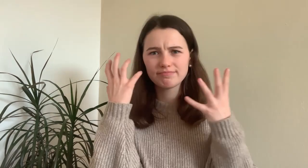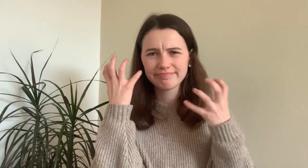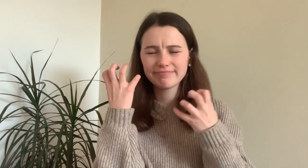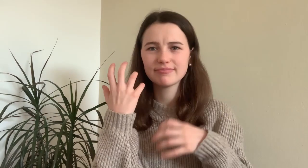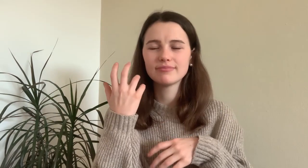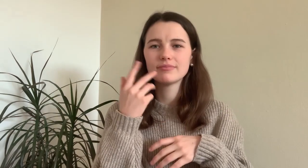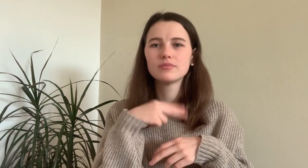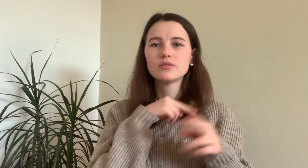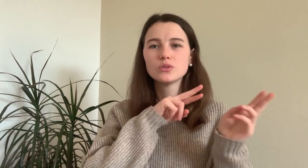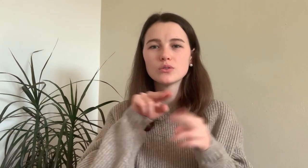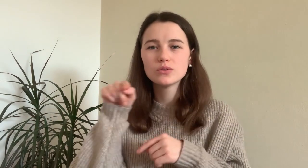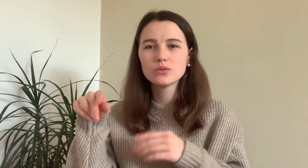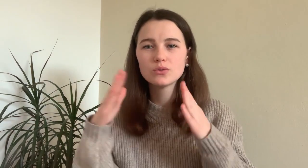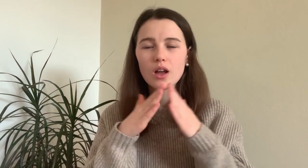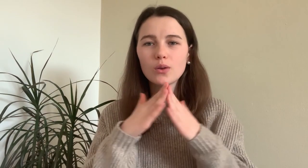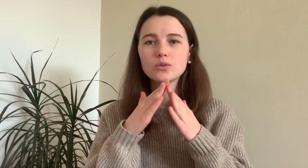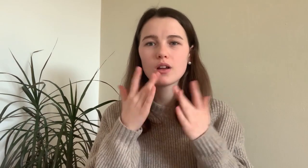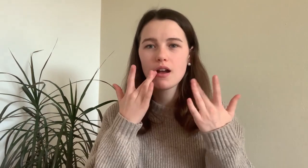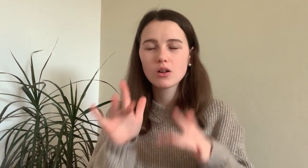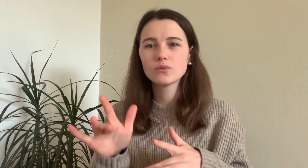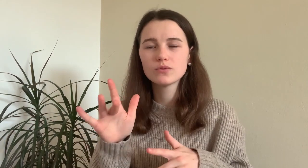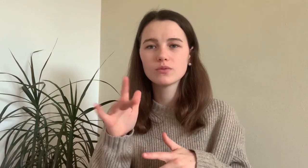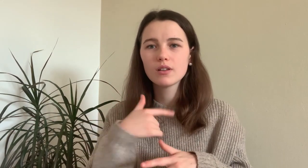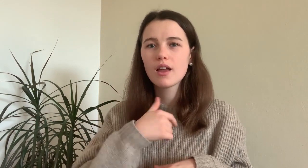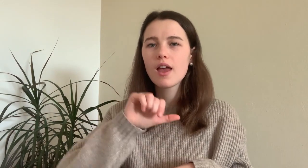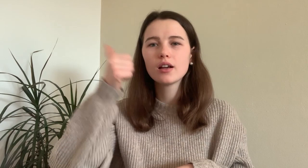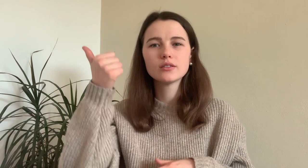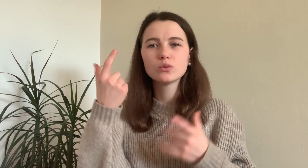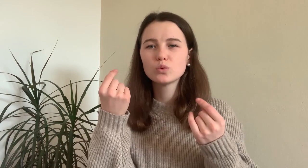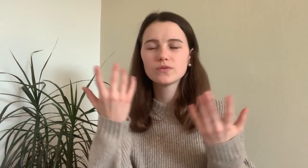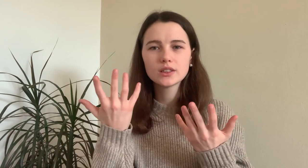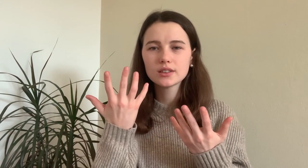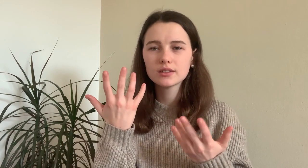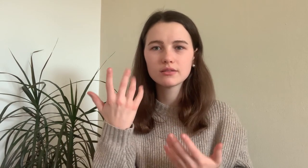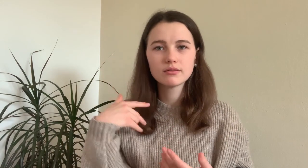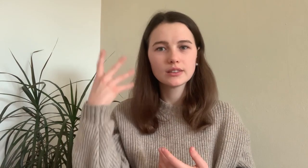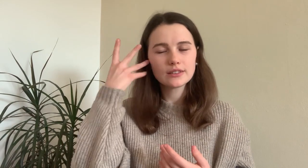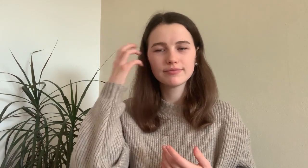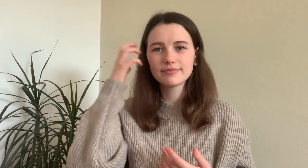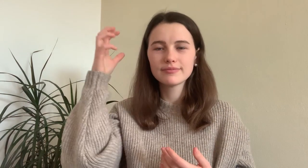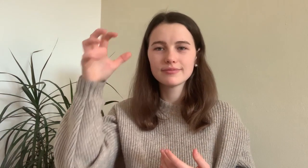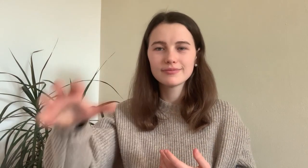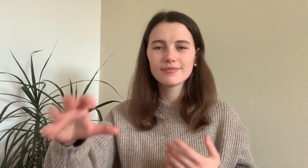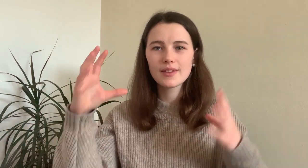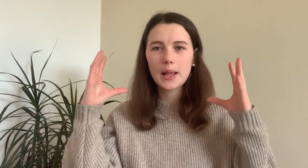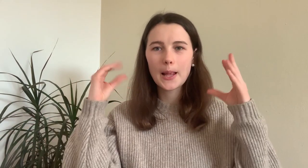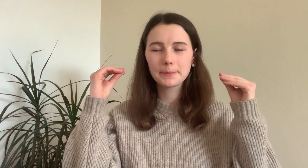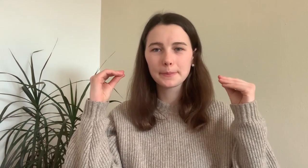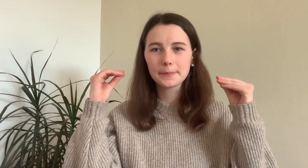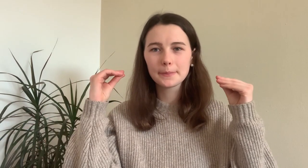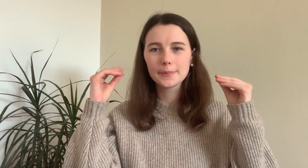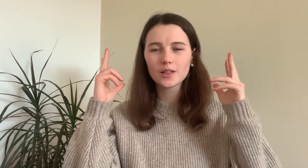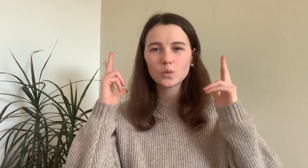When I arrive at home the first thing I am doing is taking off the processor from my cochlear implantat and it´s finally silent.